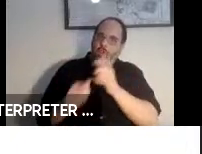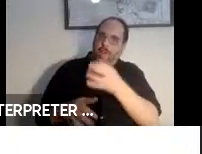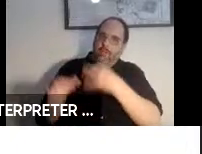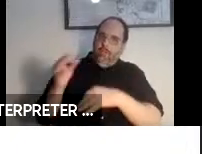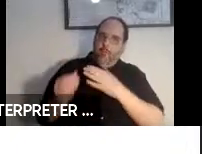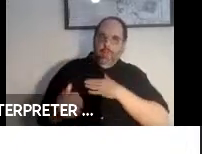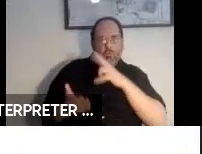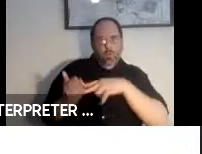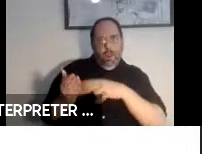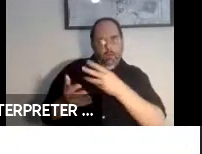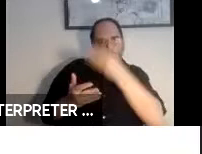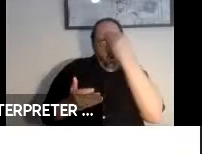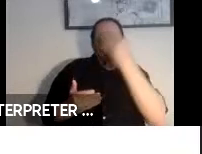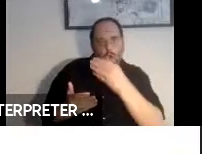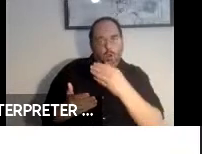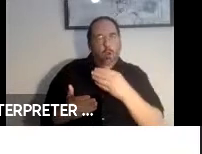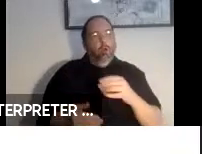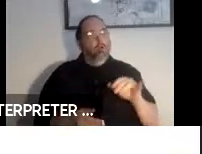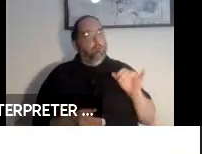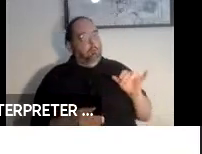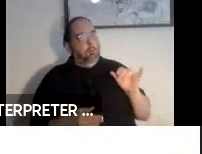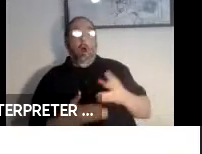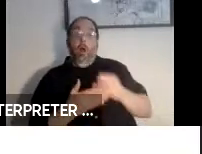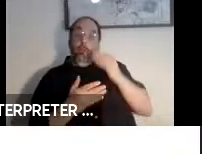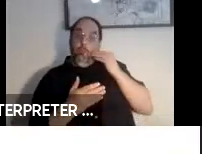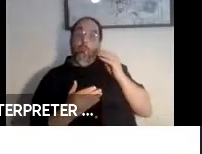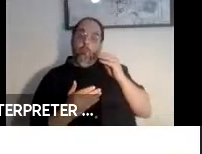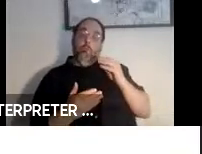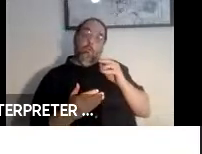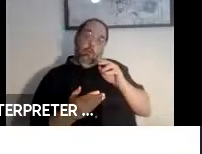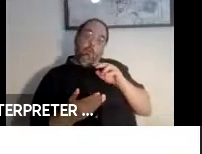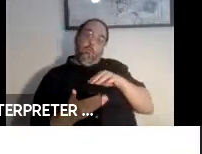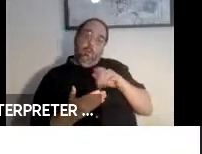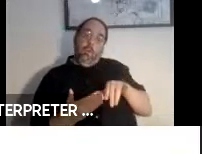and sort of led me to join the organization where I am at. Next slide, please.